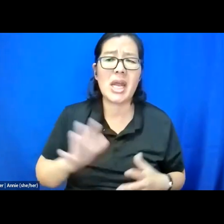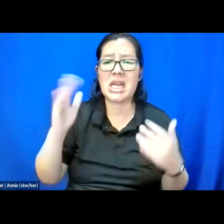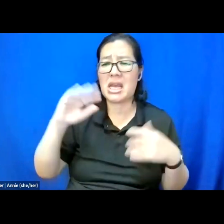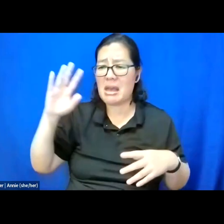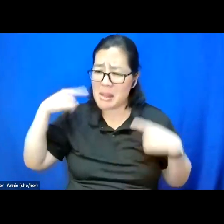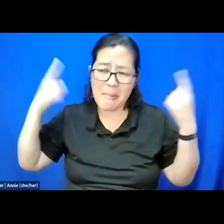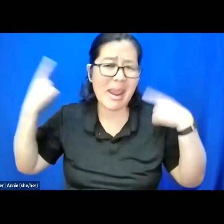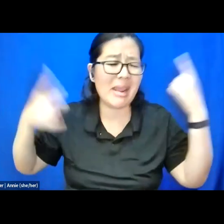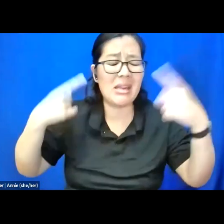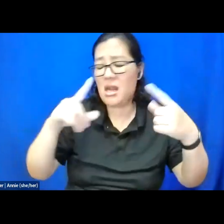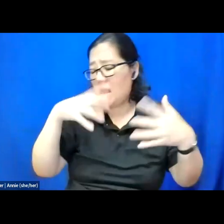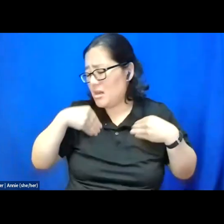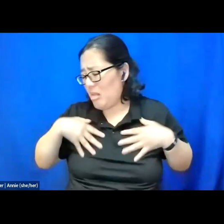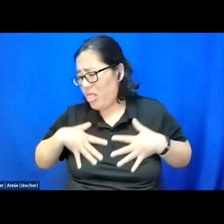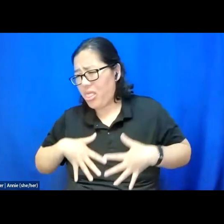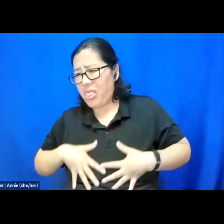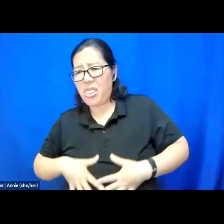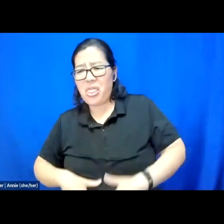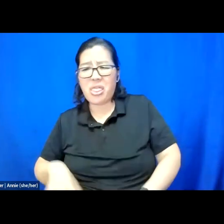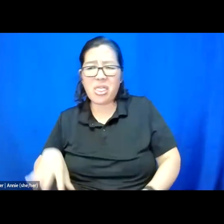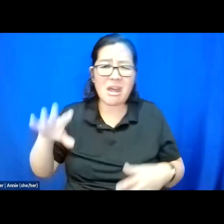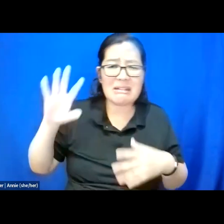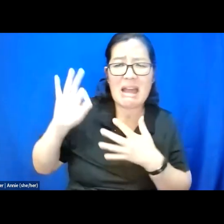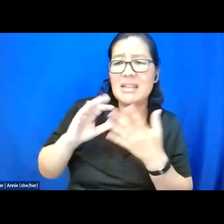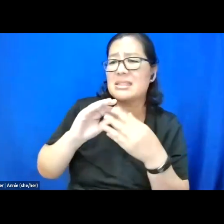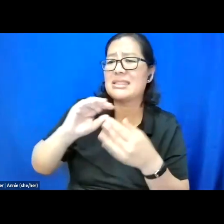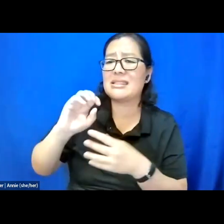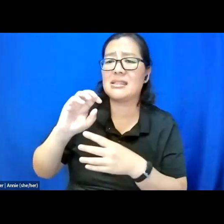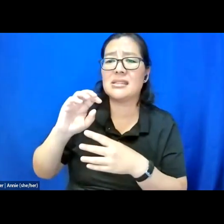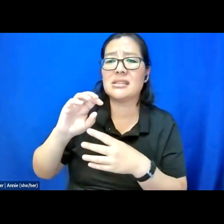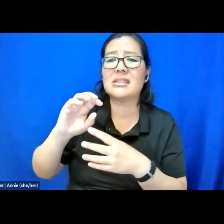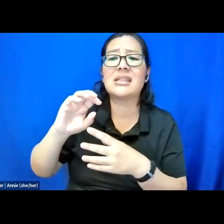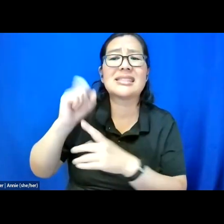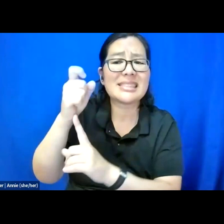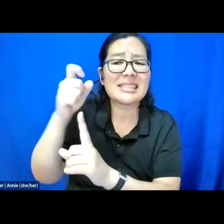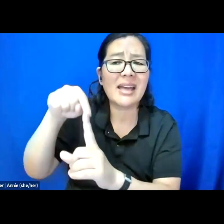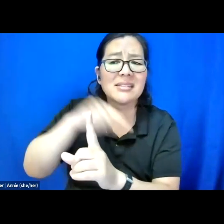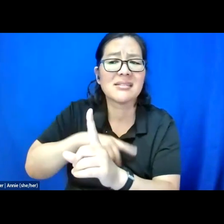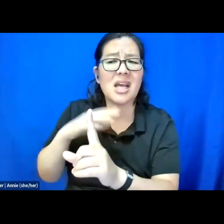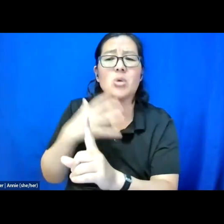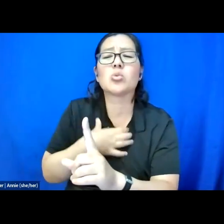nine the depression, nine the depression, nine the sex that I wish would last longer